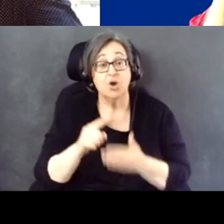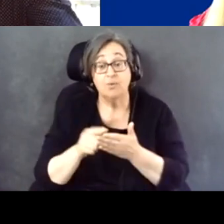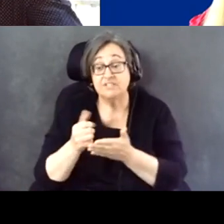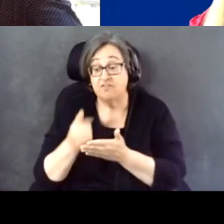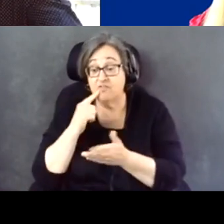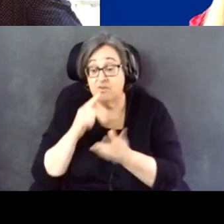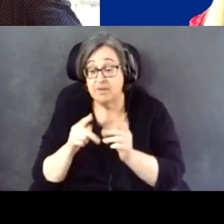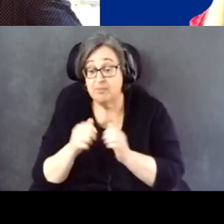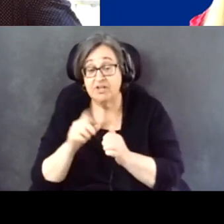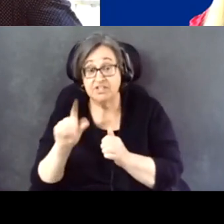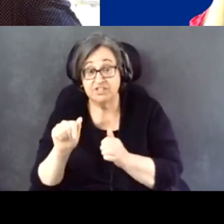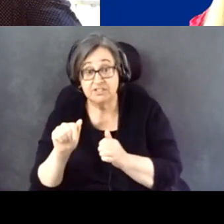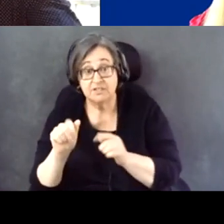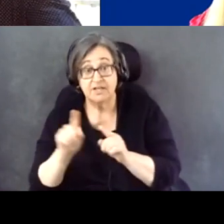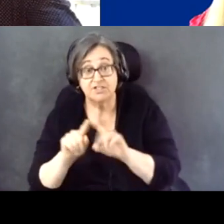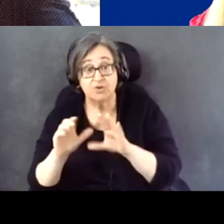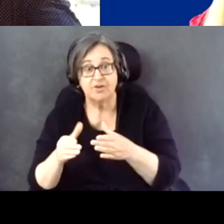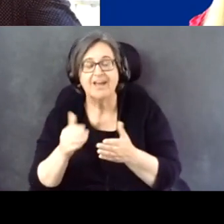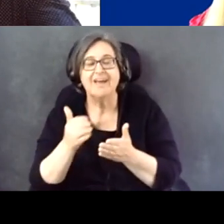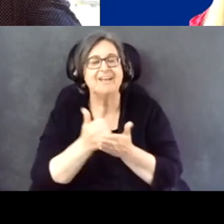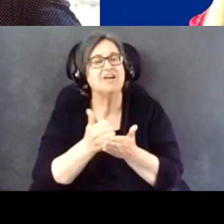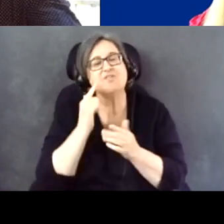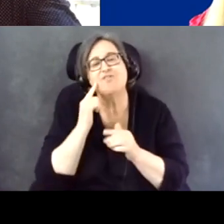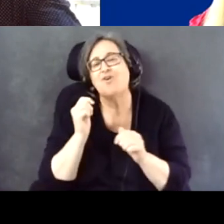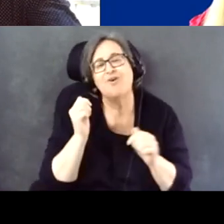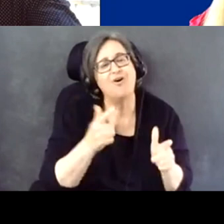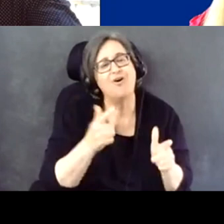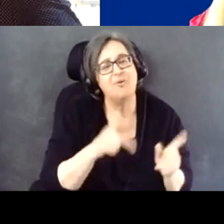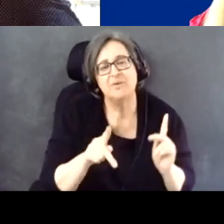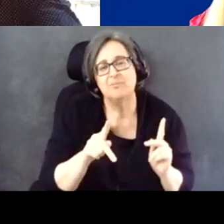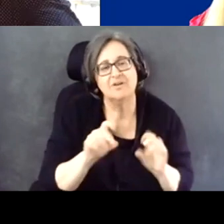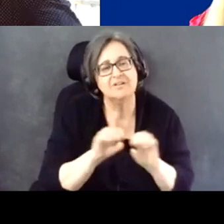as a constituency is helpful for all of us in society.